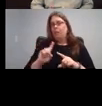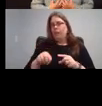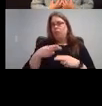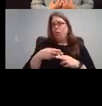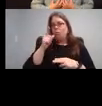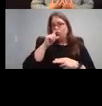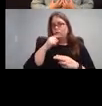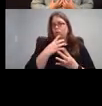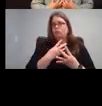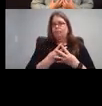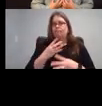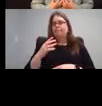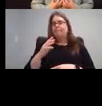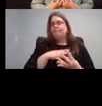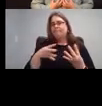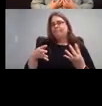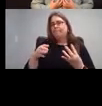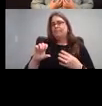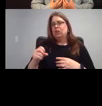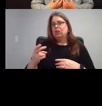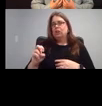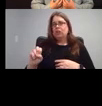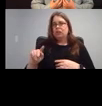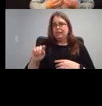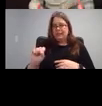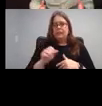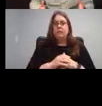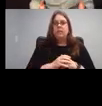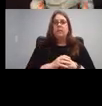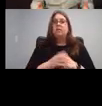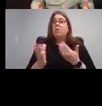that whatever changes I make live, go live immediately.